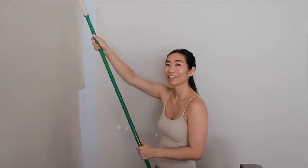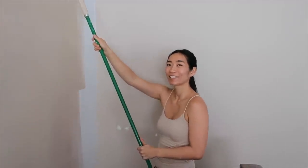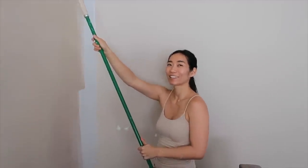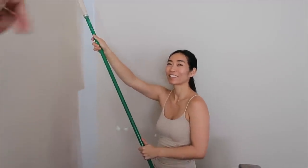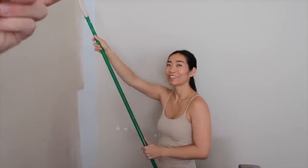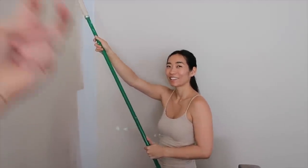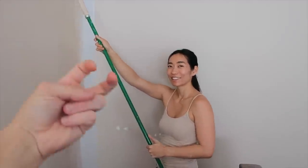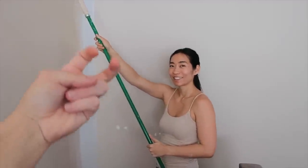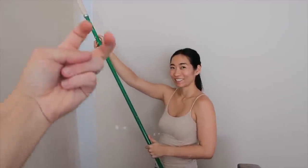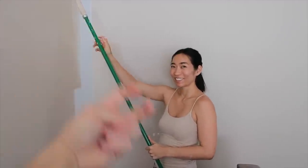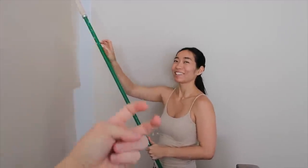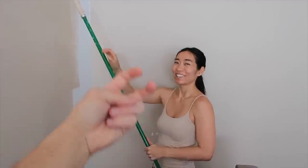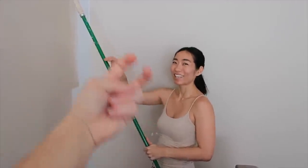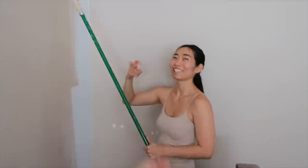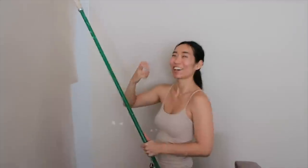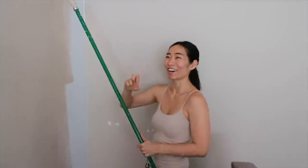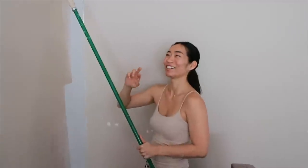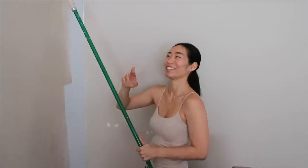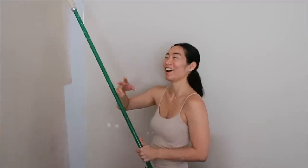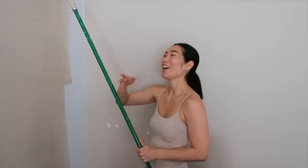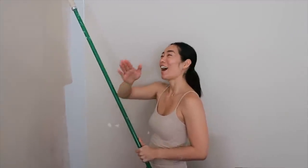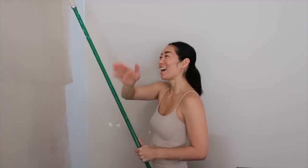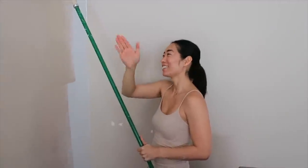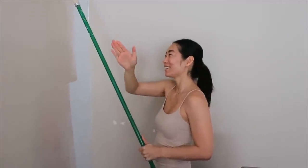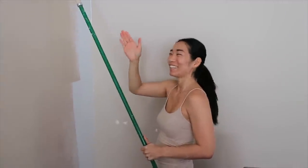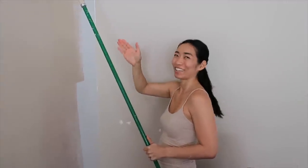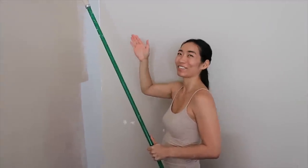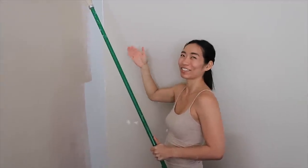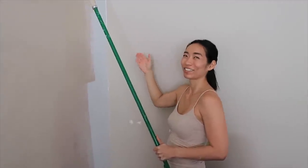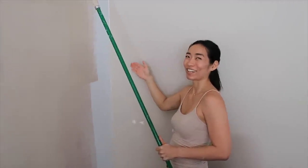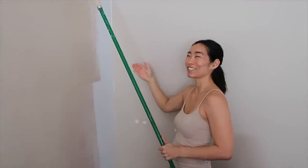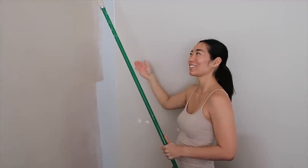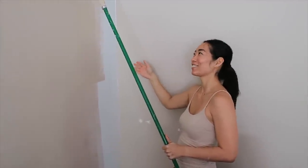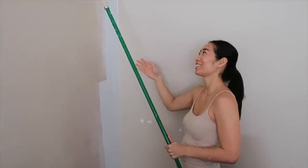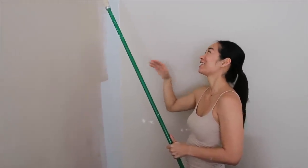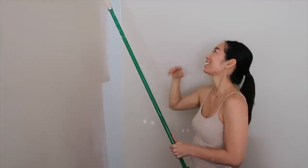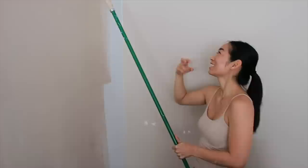R: it gets harder harder E: it gets harder as you progress through it